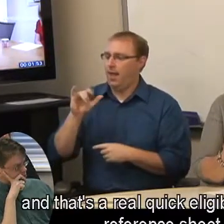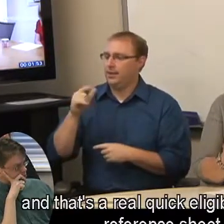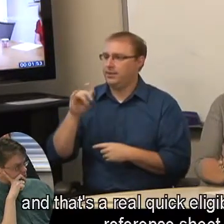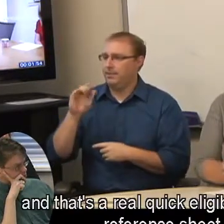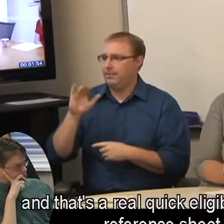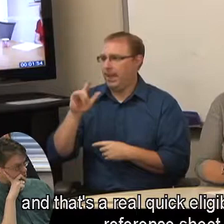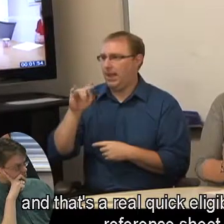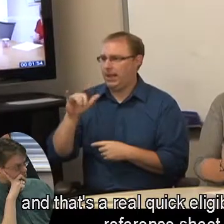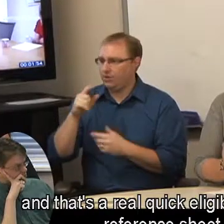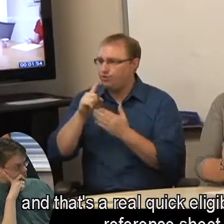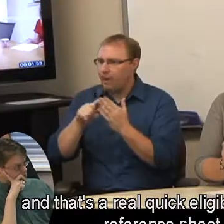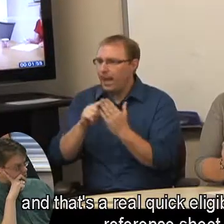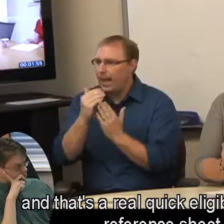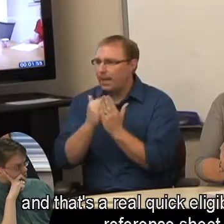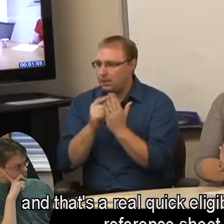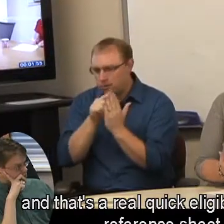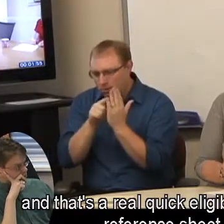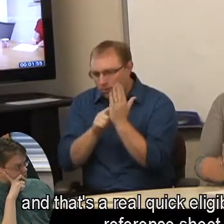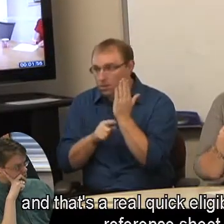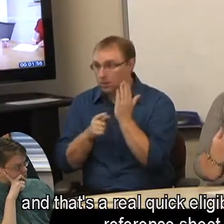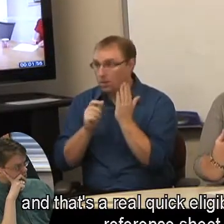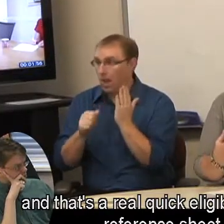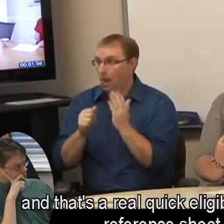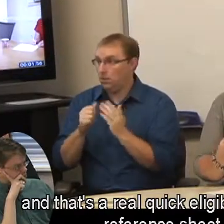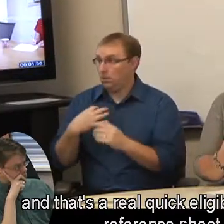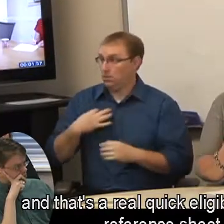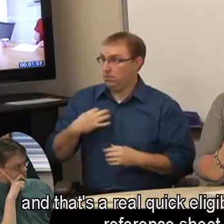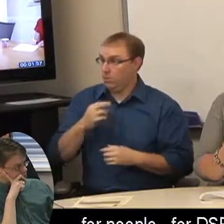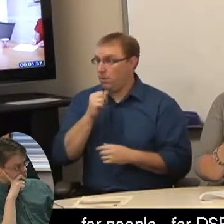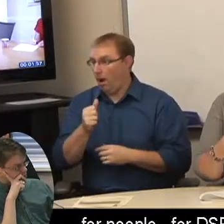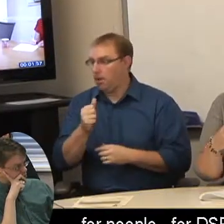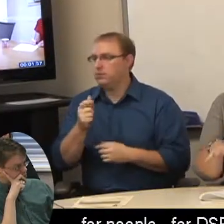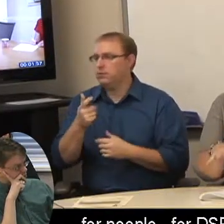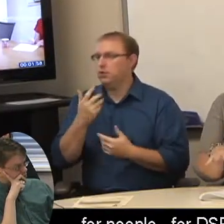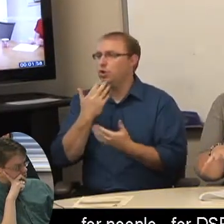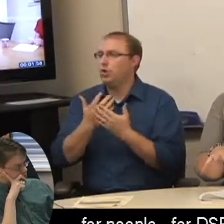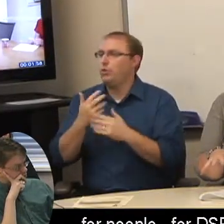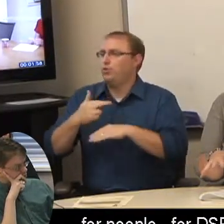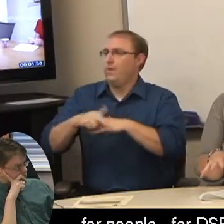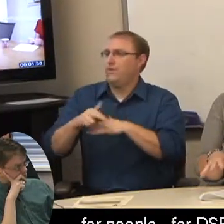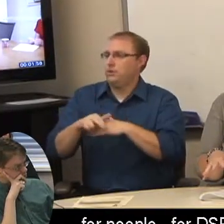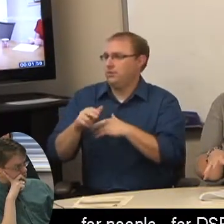and that's a real quick eligibility kind of reference sheet for people - for DSPD.